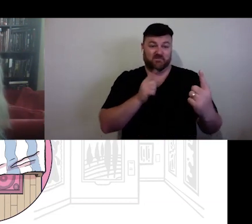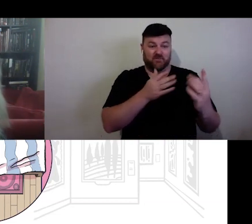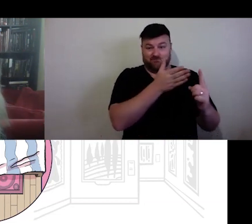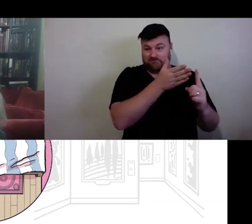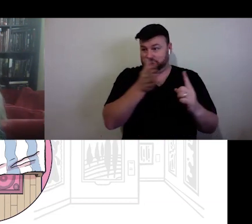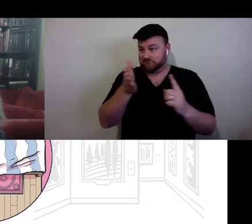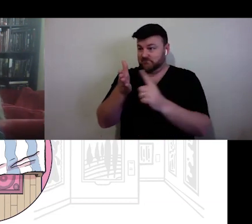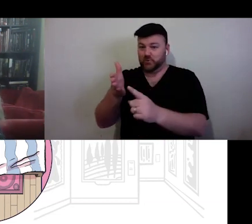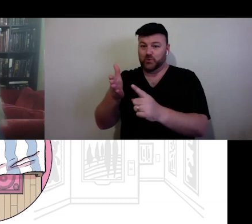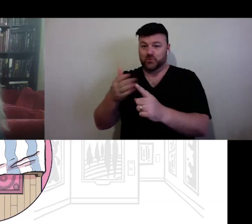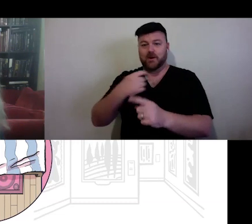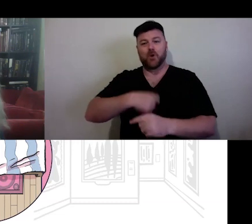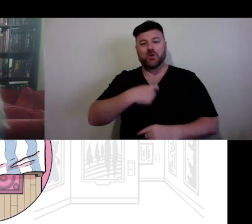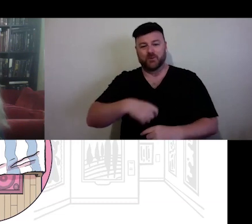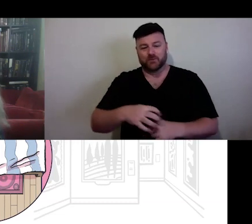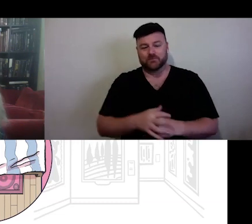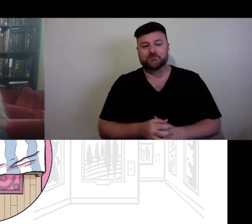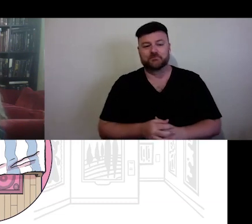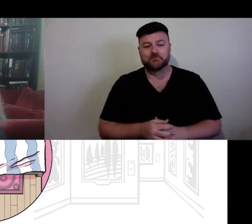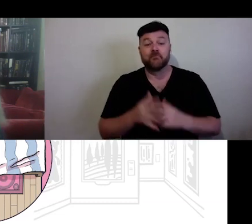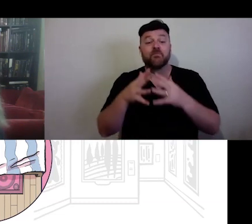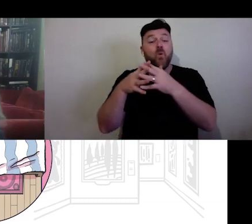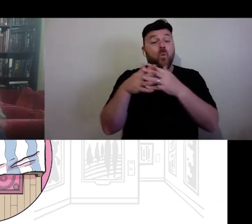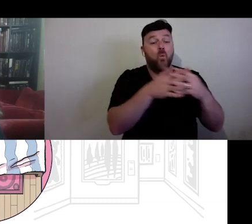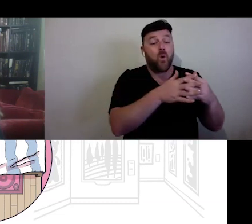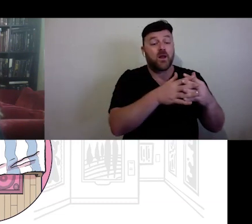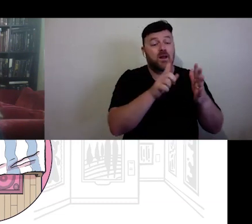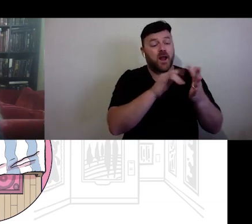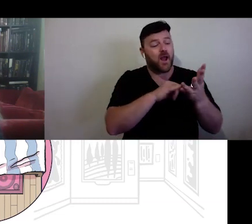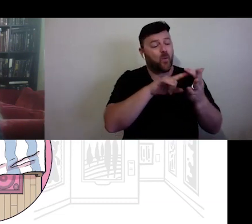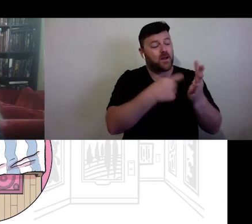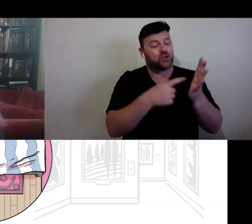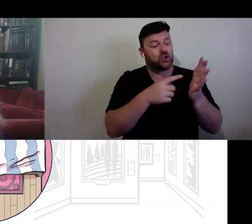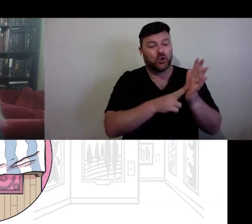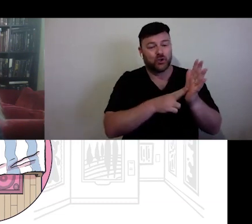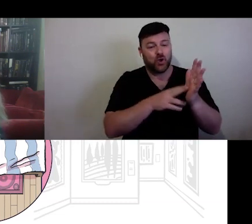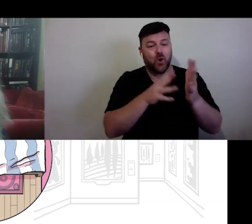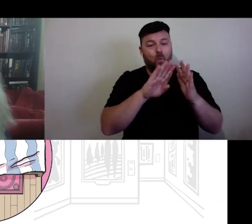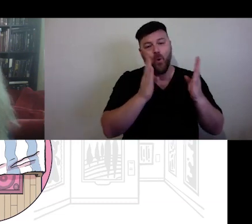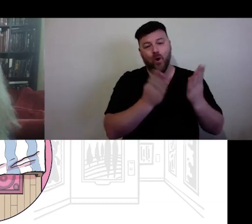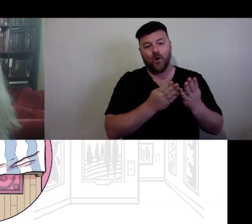thinking, indeed capitalism, does not recognise the personal. This